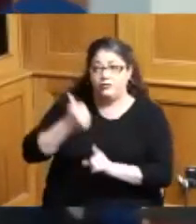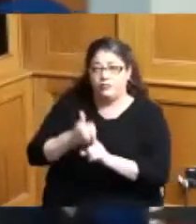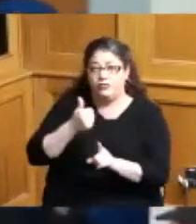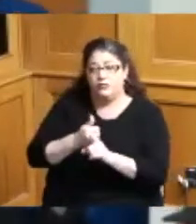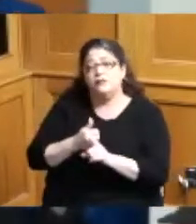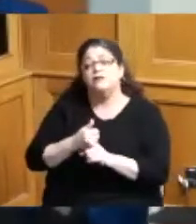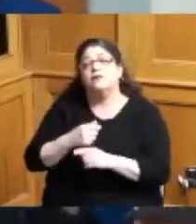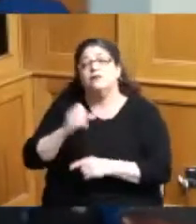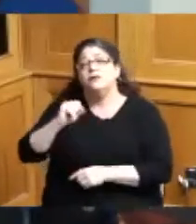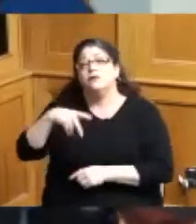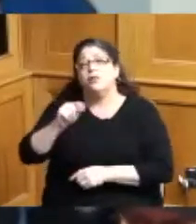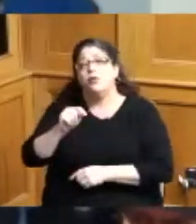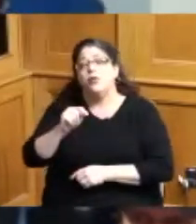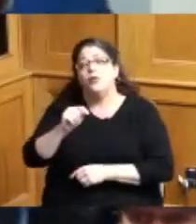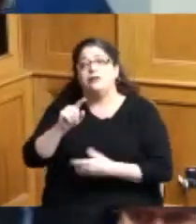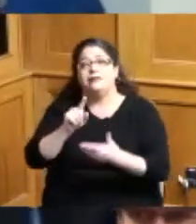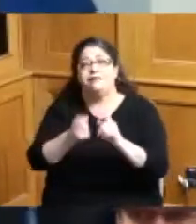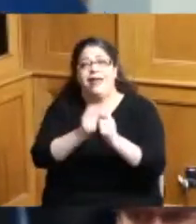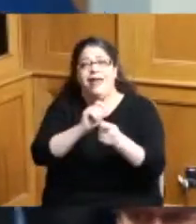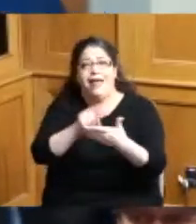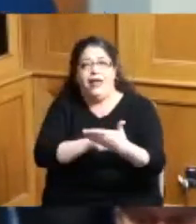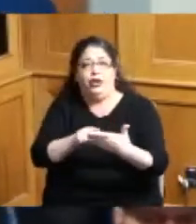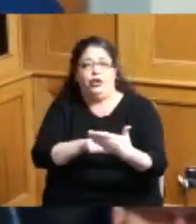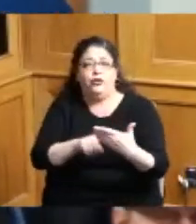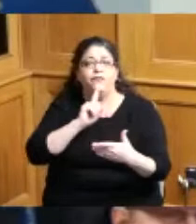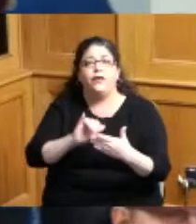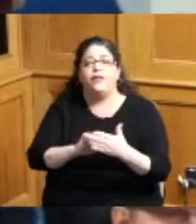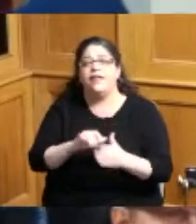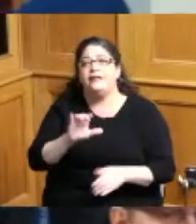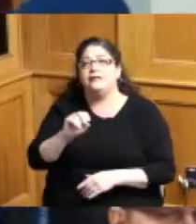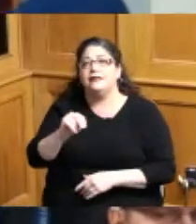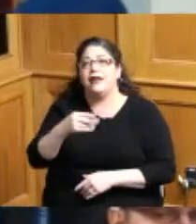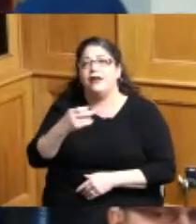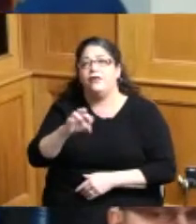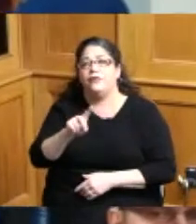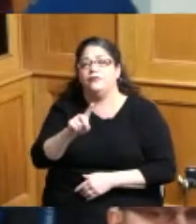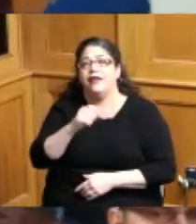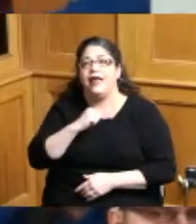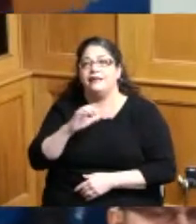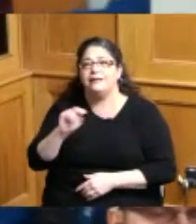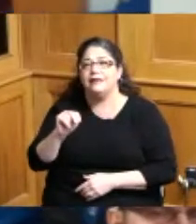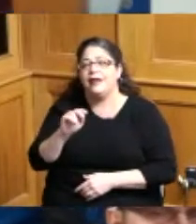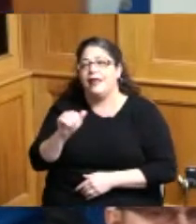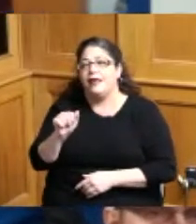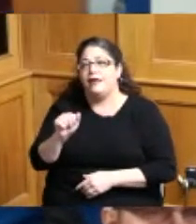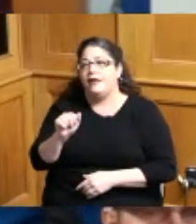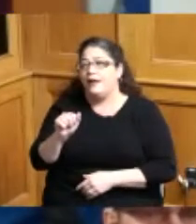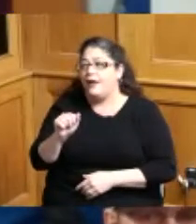editor for the Cincinnati herald and Cincinnati's African American weekly he also hosts spirit of